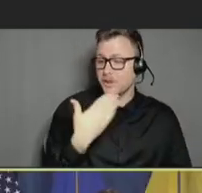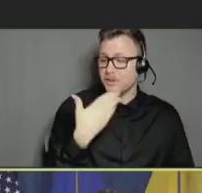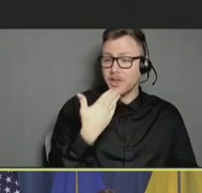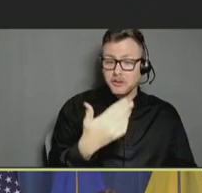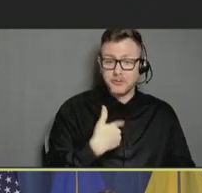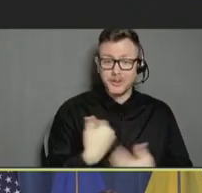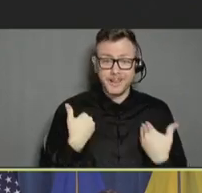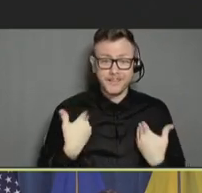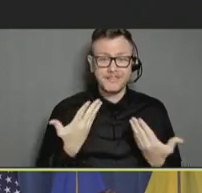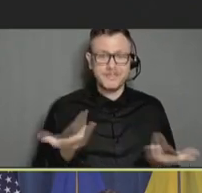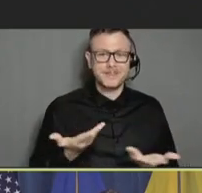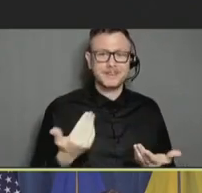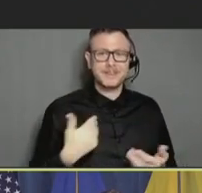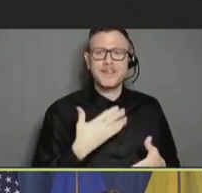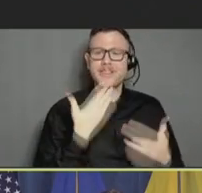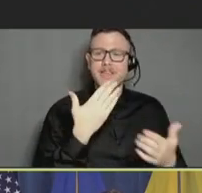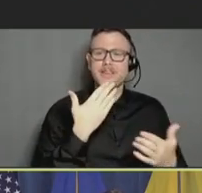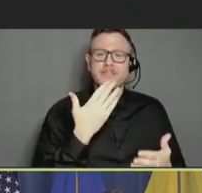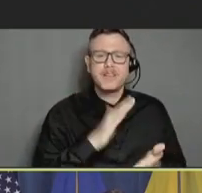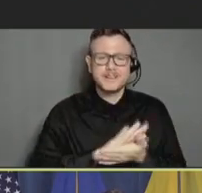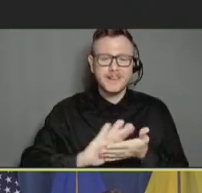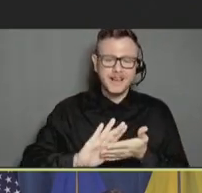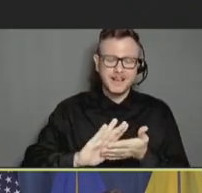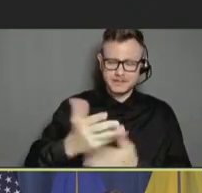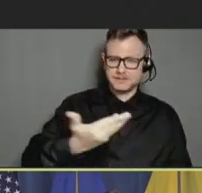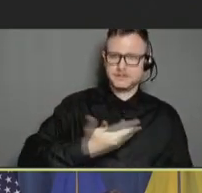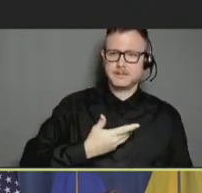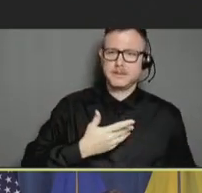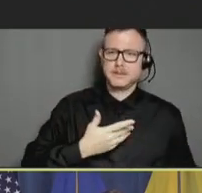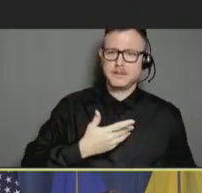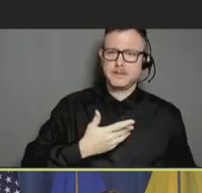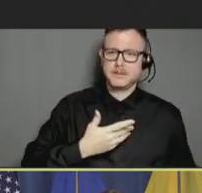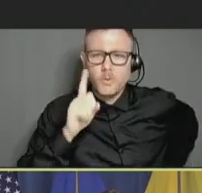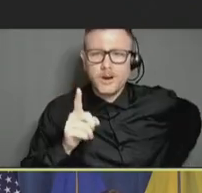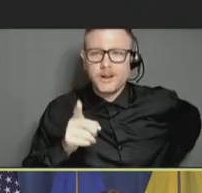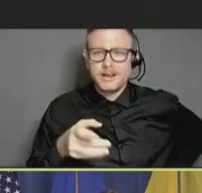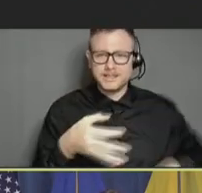me and thank you for the kind invitation and actually for the definition of vaccine fatigue.